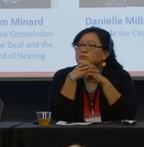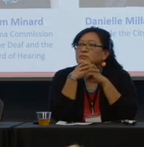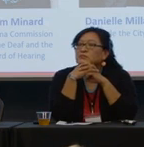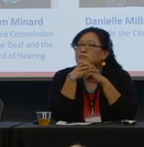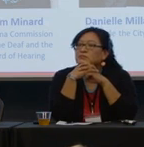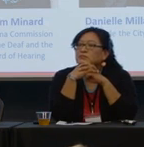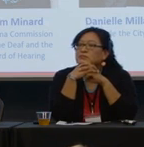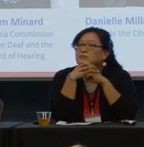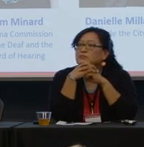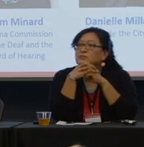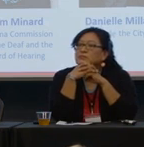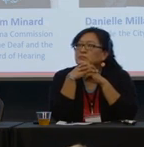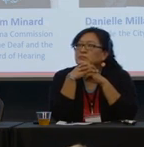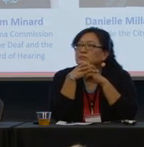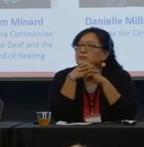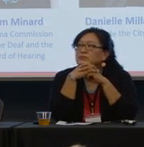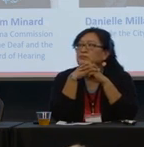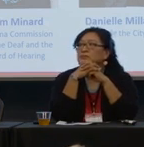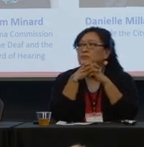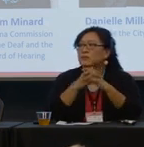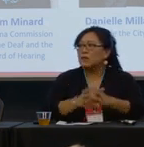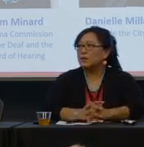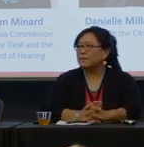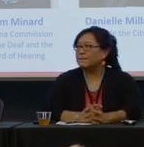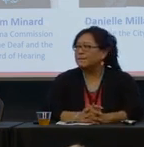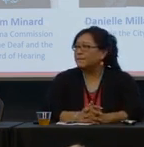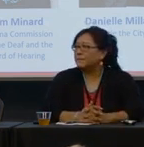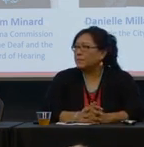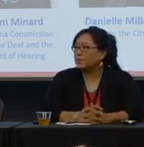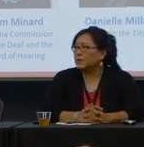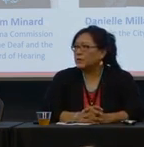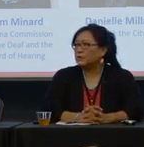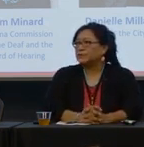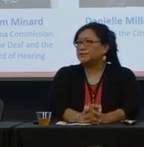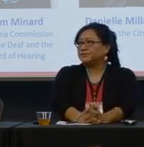Okay, table one followed by table seven.